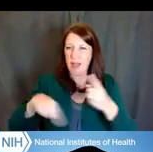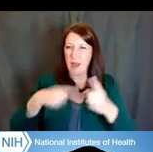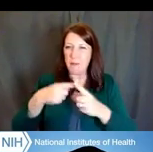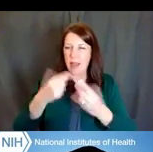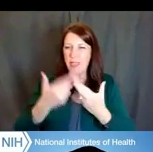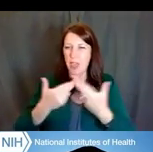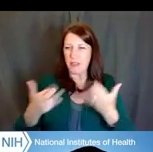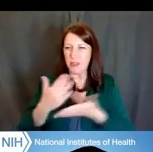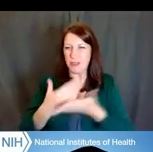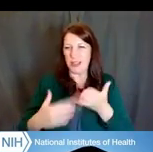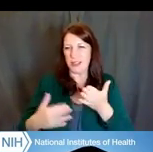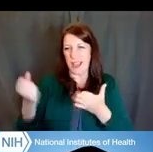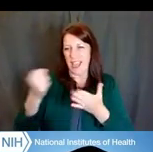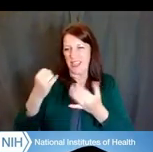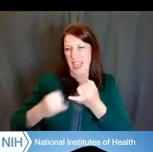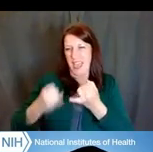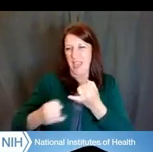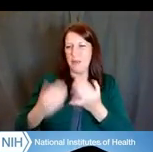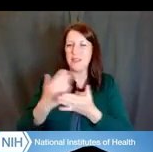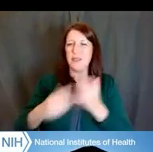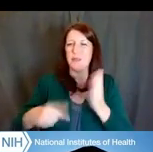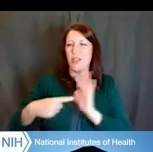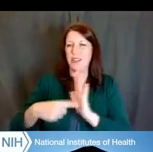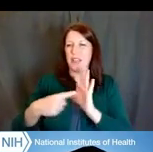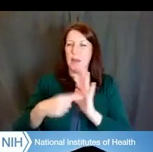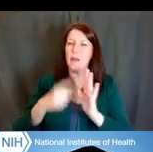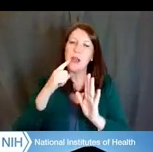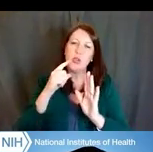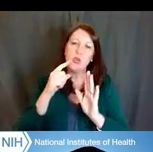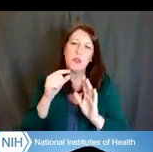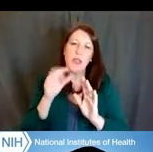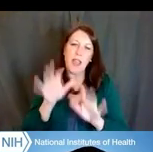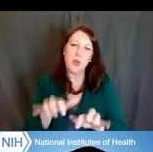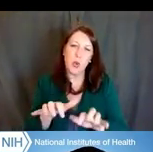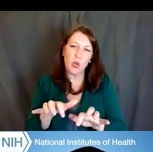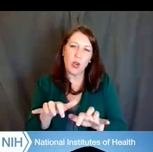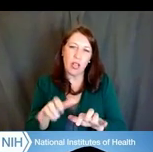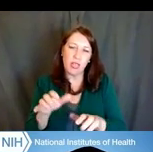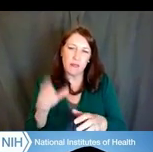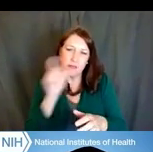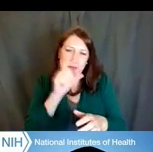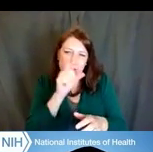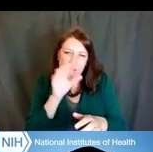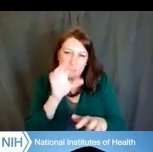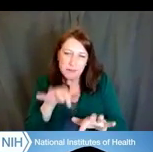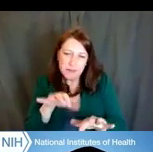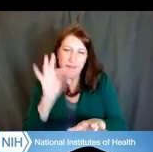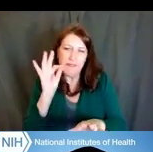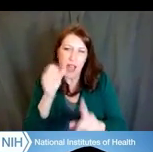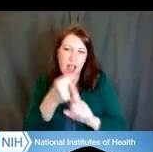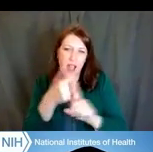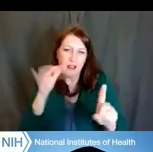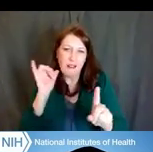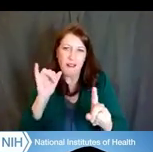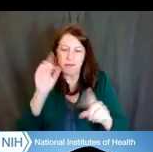at the end about some other examples, but you can really Google this term and find the myriad of different types